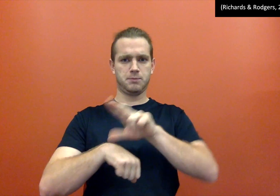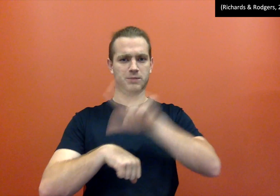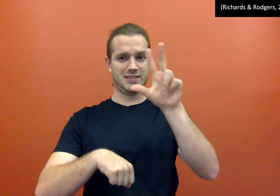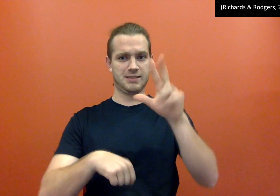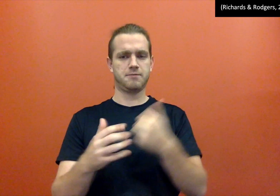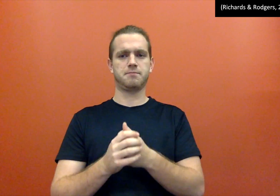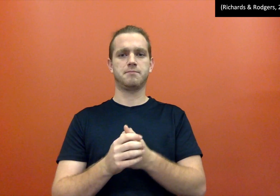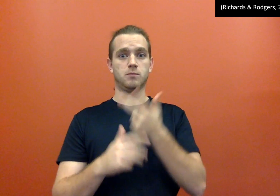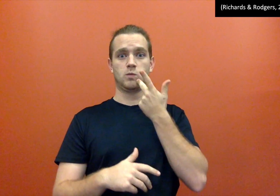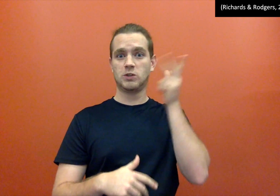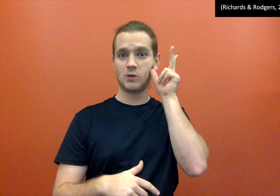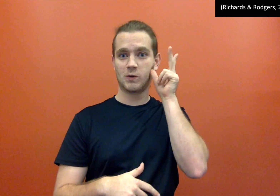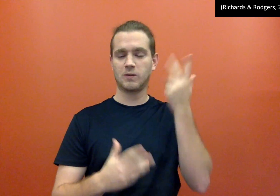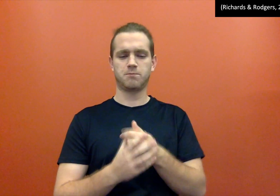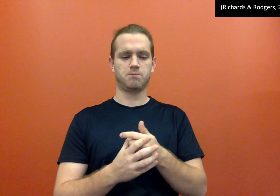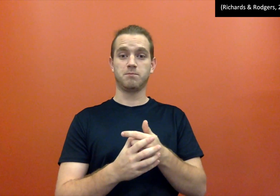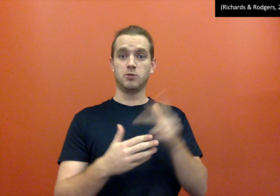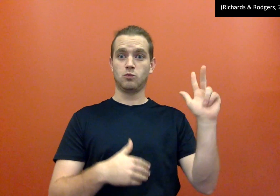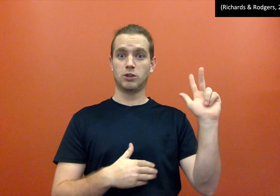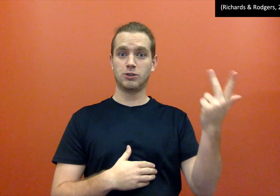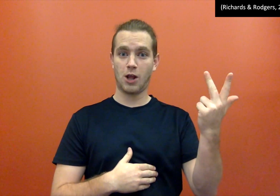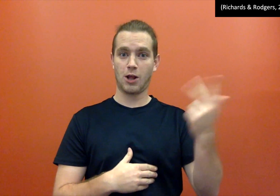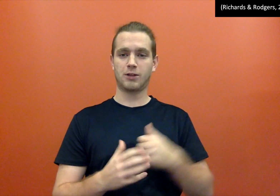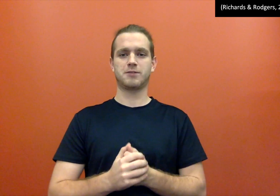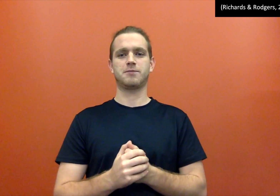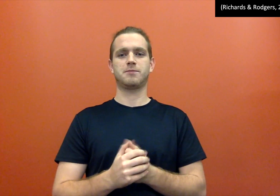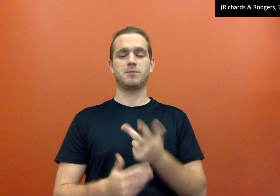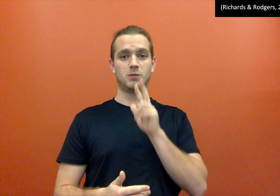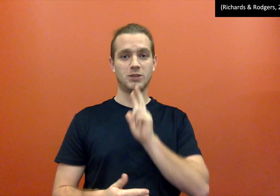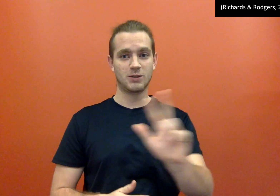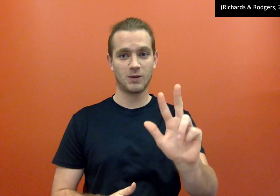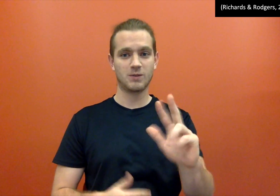For example, 3:00PM (time) 3 days ago (date) 3 dollars (dollar) 3 years old (age)